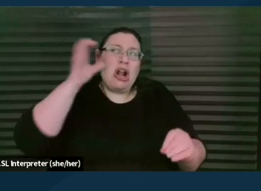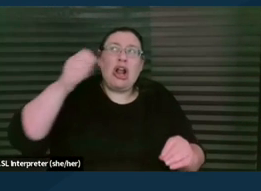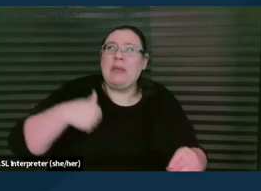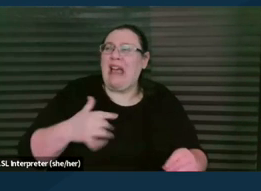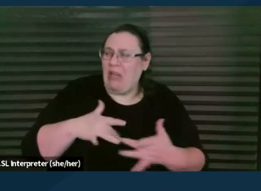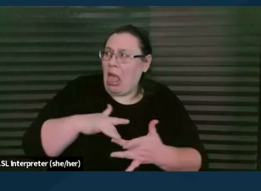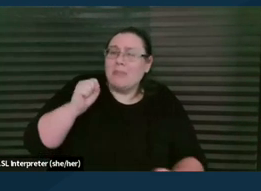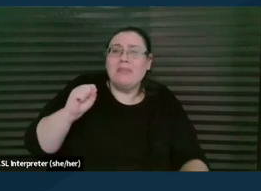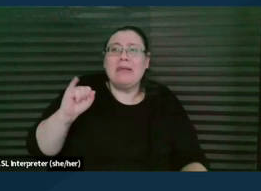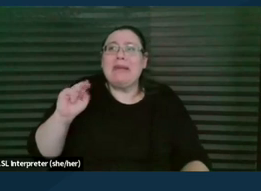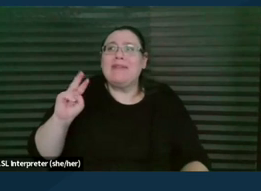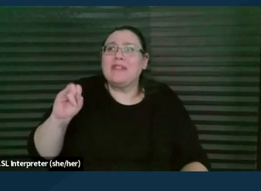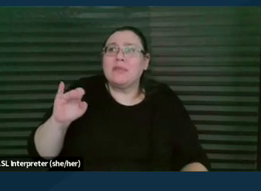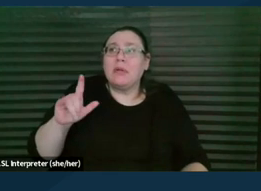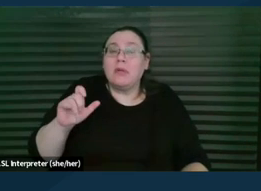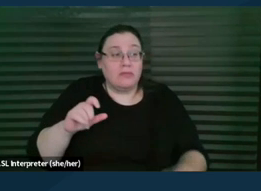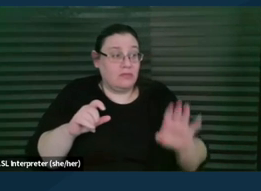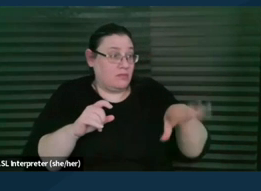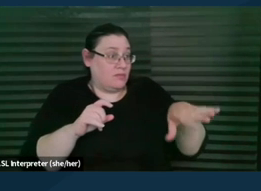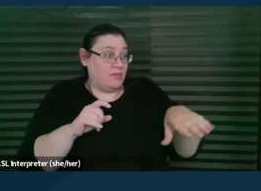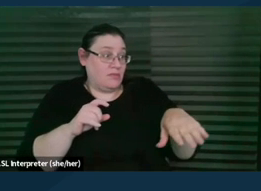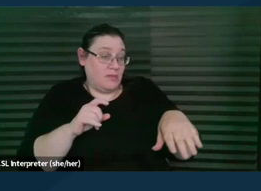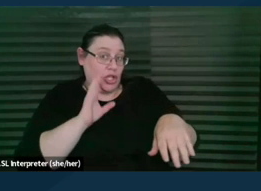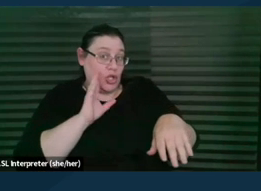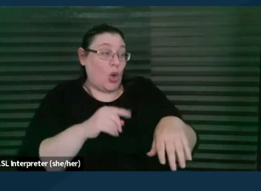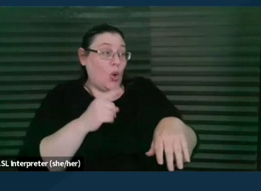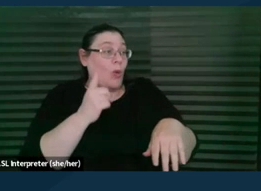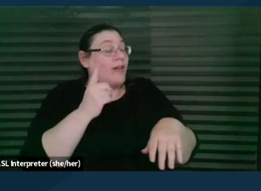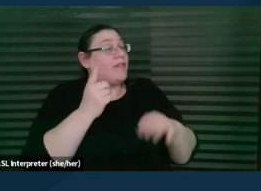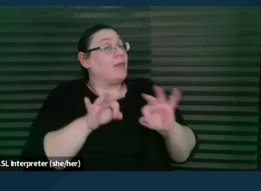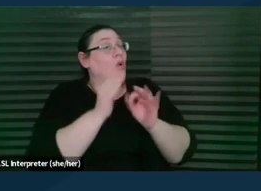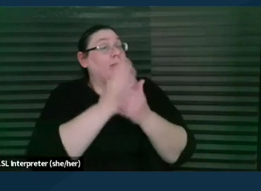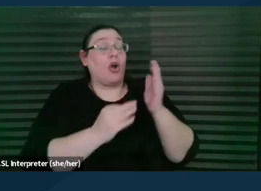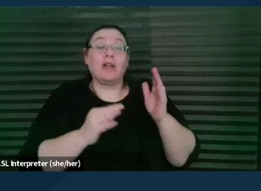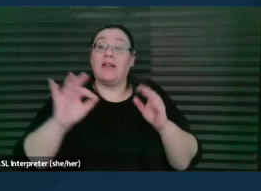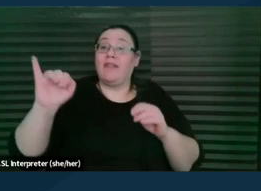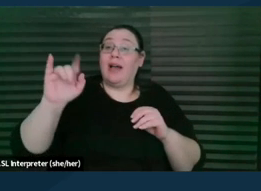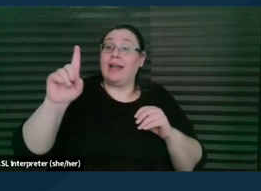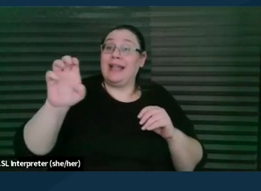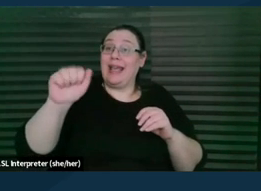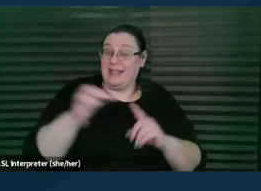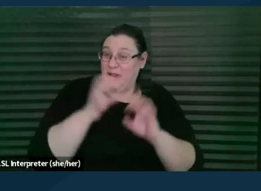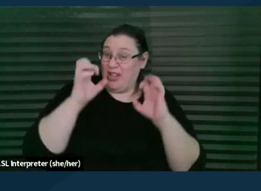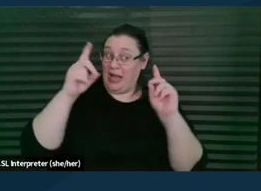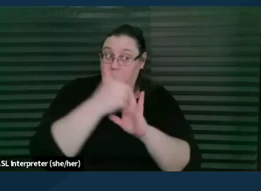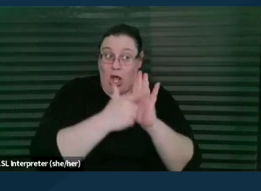did you know that one of the cornerstones of this special education law, IDEA, is that you are not a guest at the meeting?